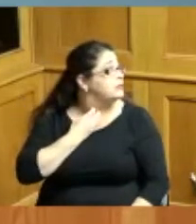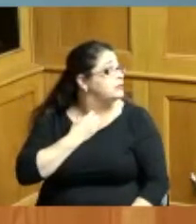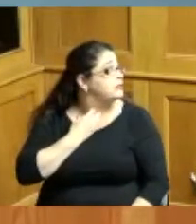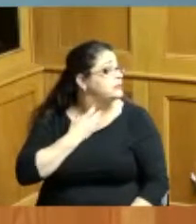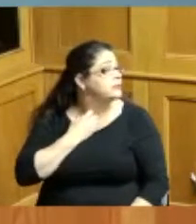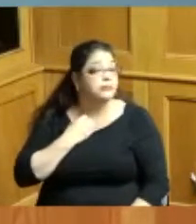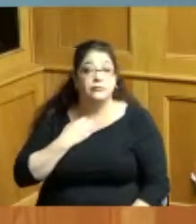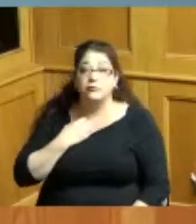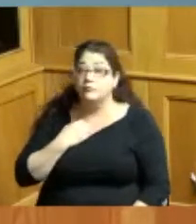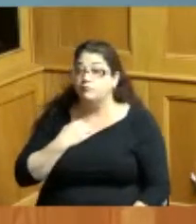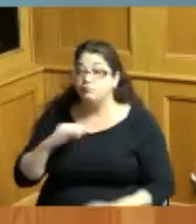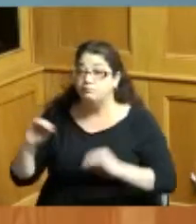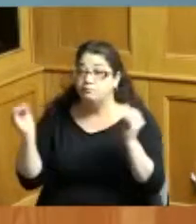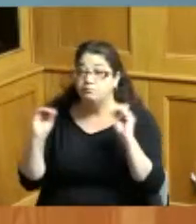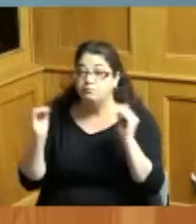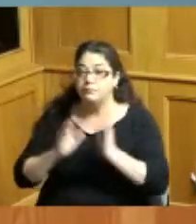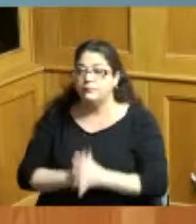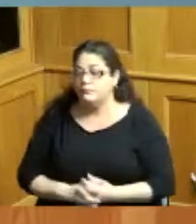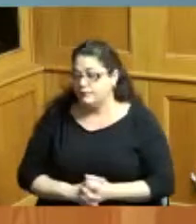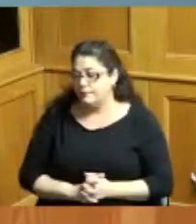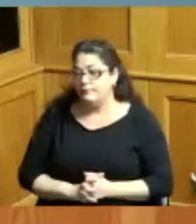no okay so if our honorees could come forward